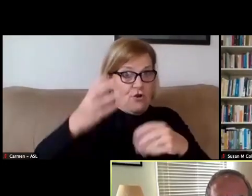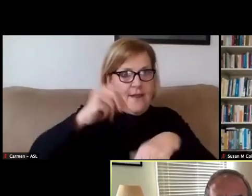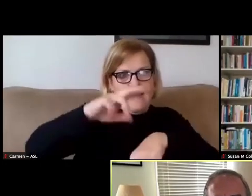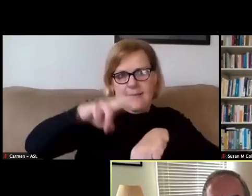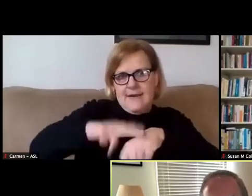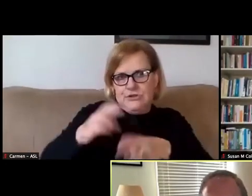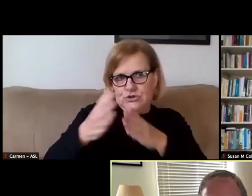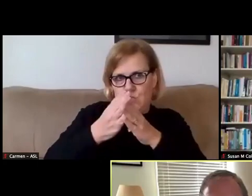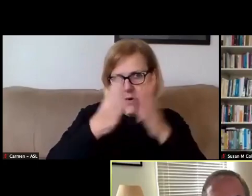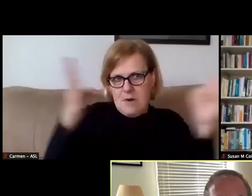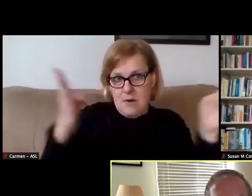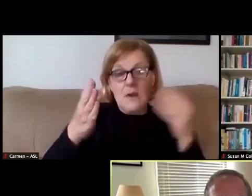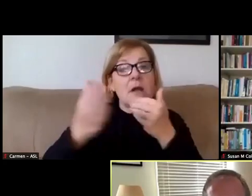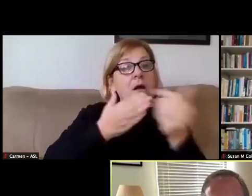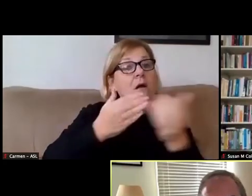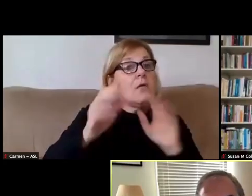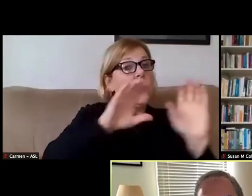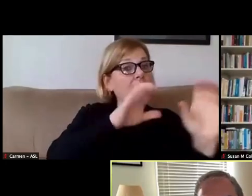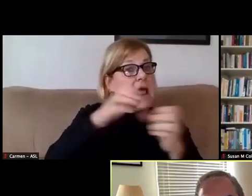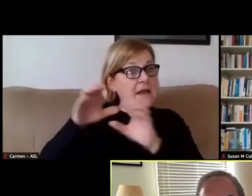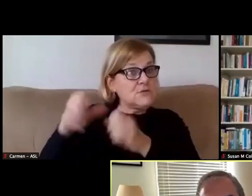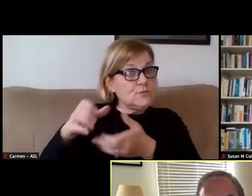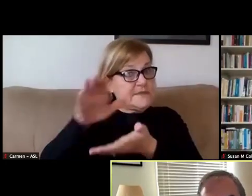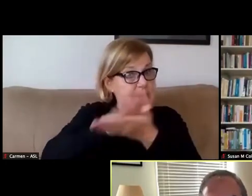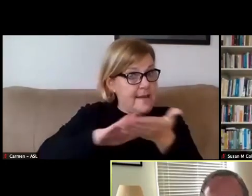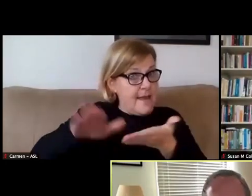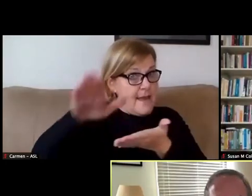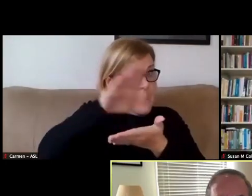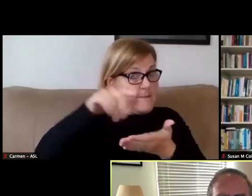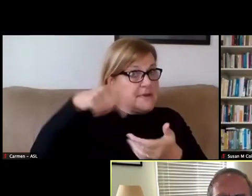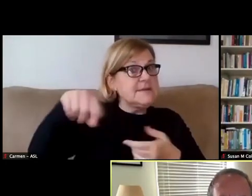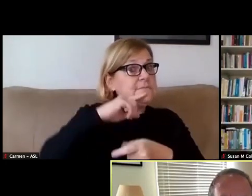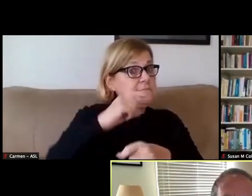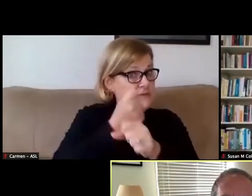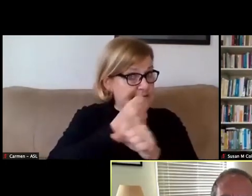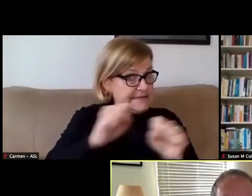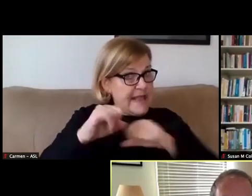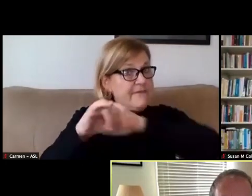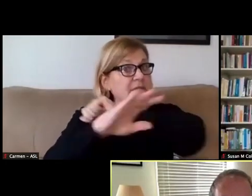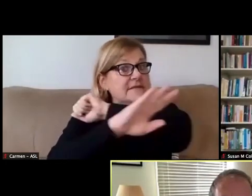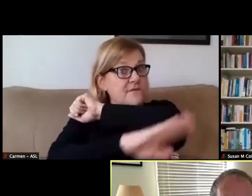Although our classrooms and campus facilities have been safe this fall semester,